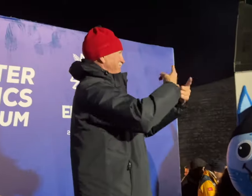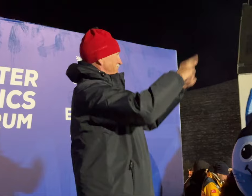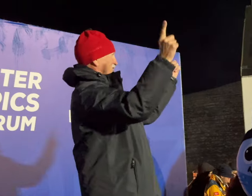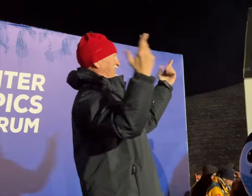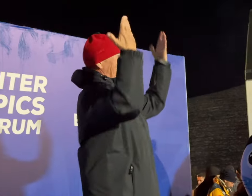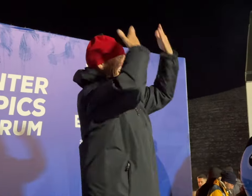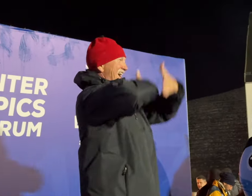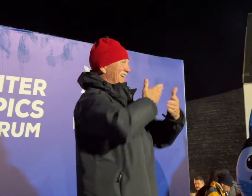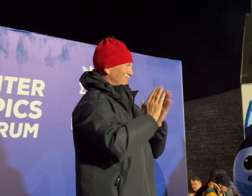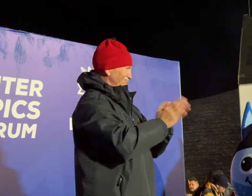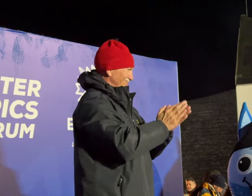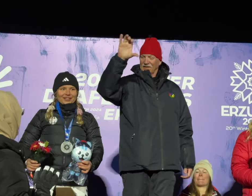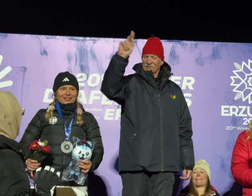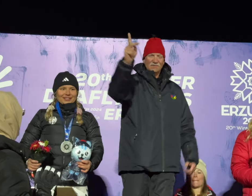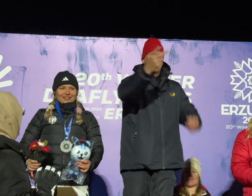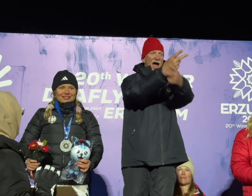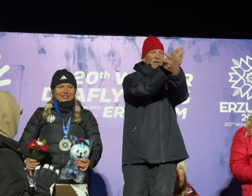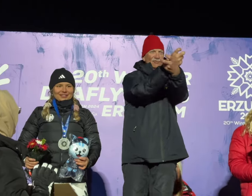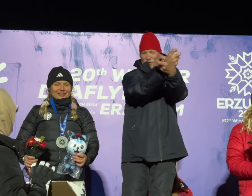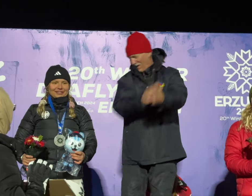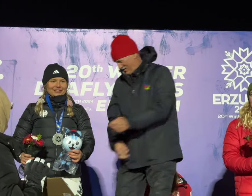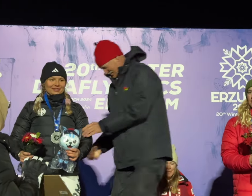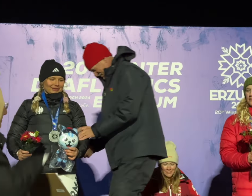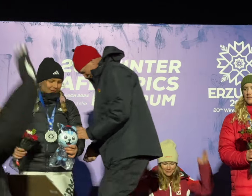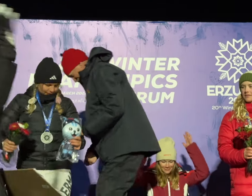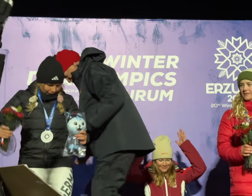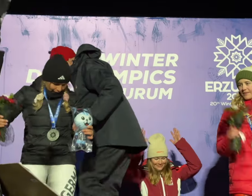[Dwight]: Wow, it's the first time to be here at night! Ok, the first place goes to Austria!